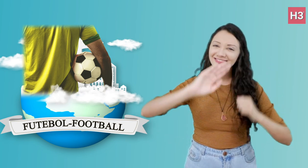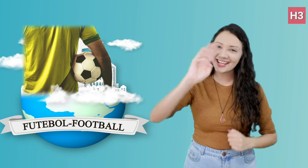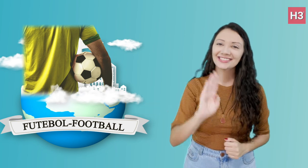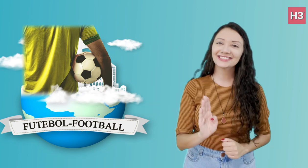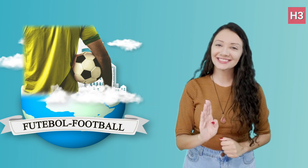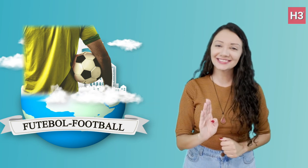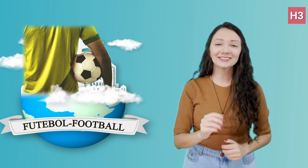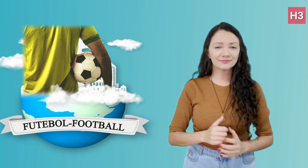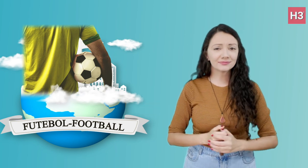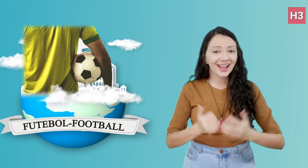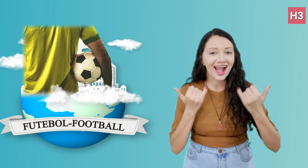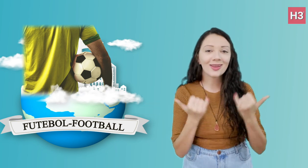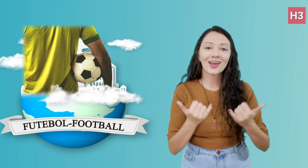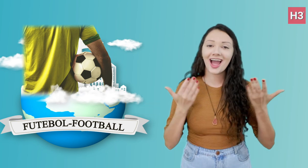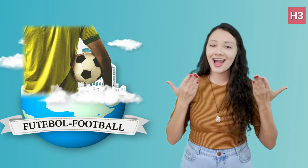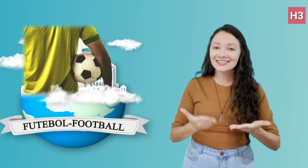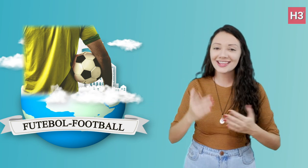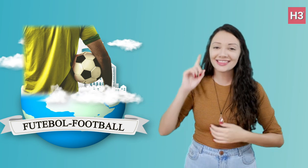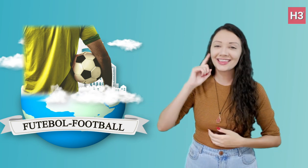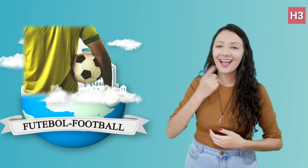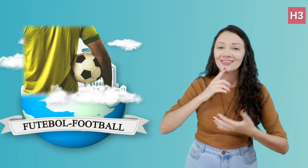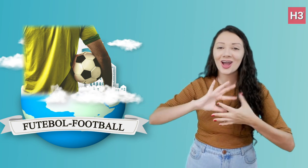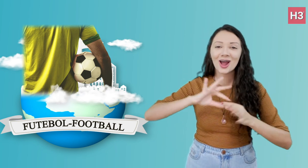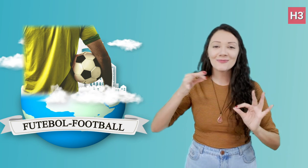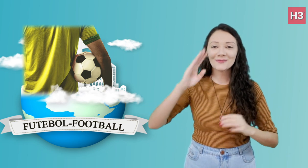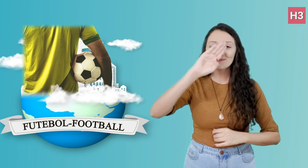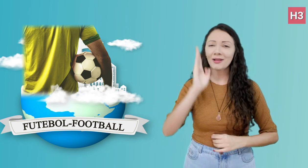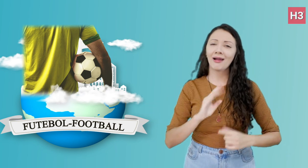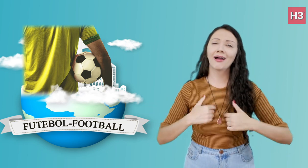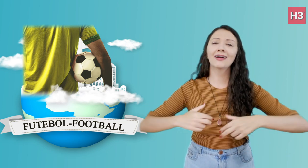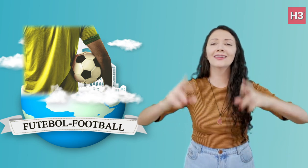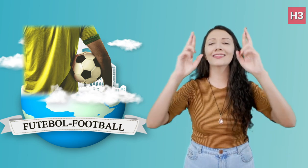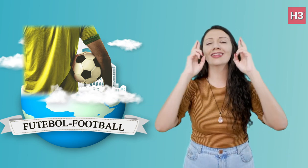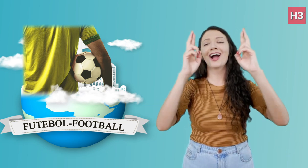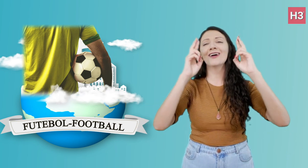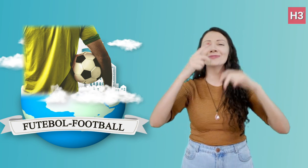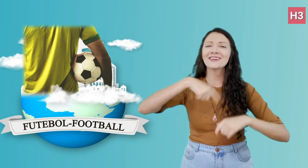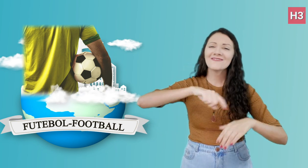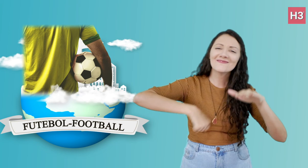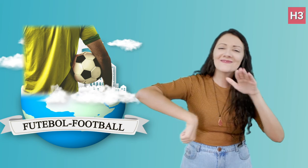Here in Brazil, will the Brazil Deaf Men's team